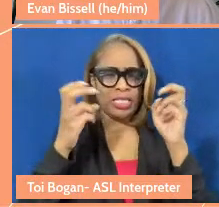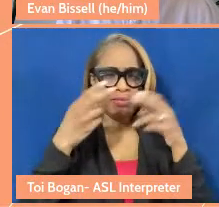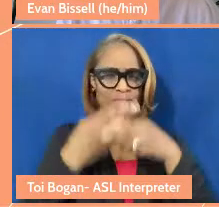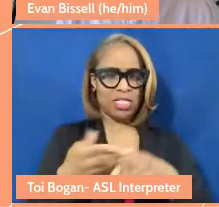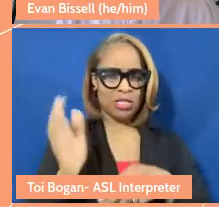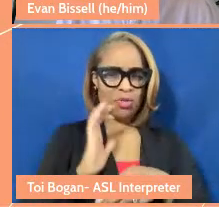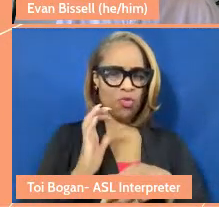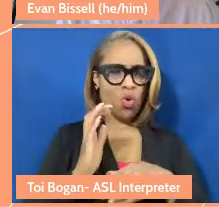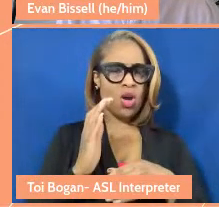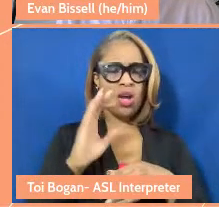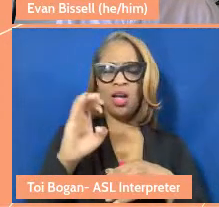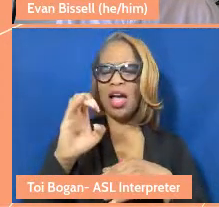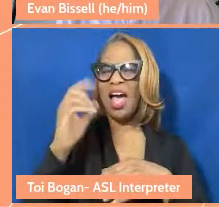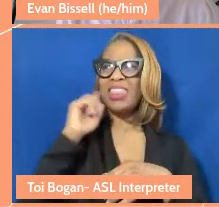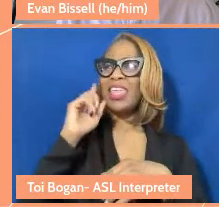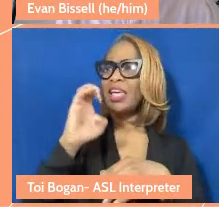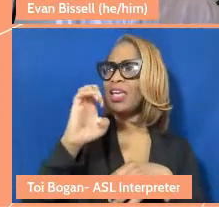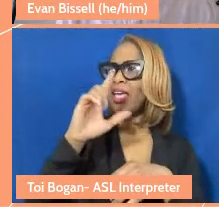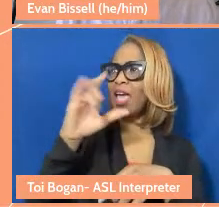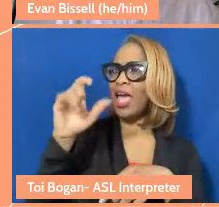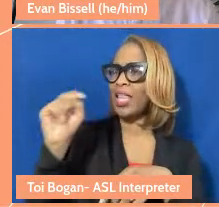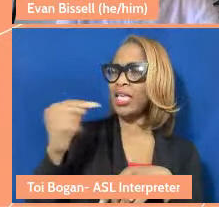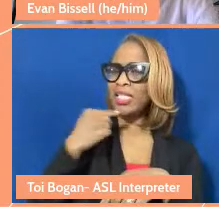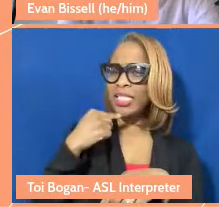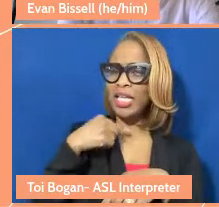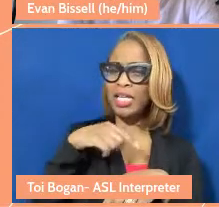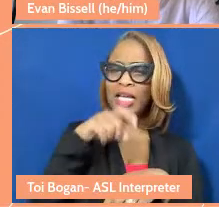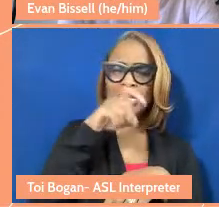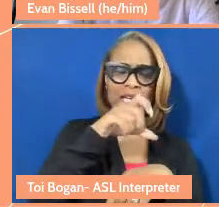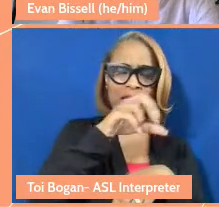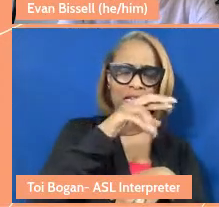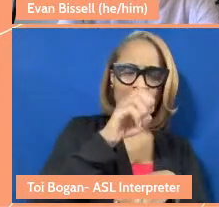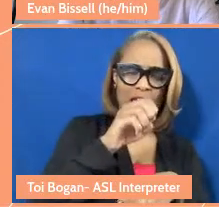was something Elliot said about needing care is just a matter of time, right? We're all going